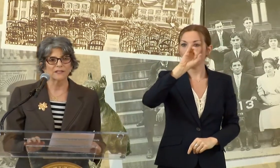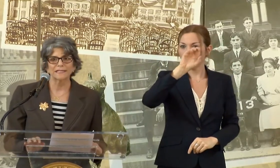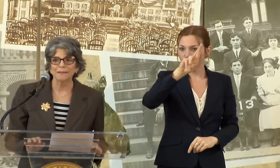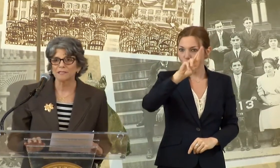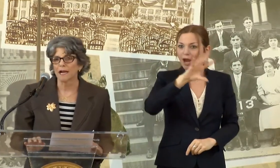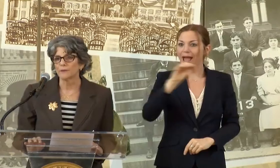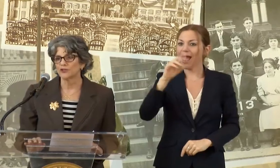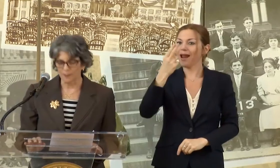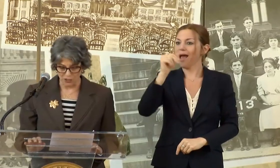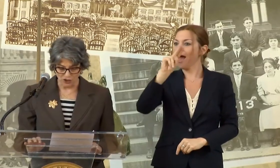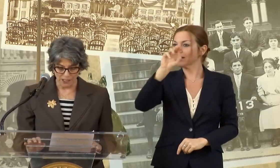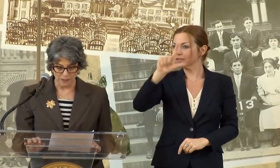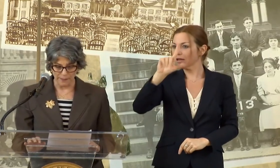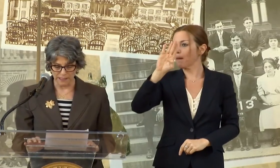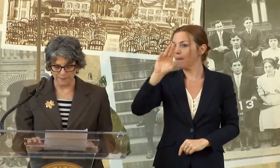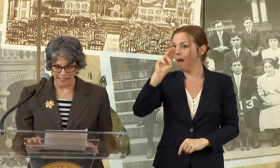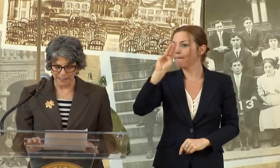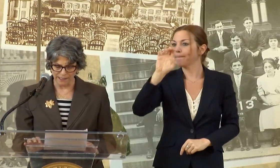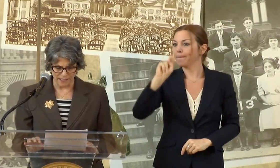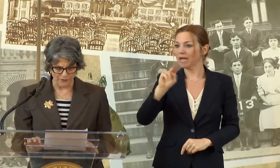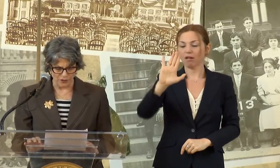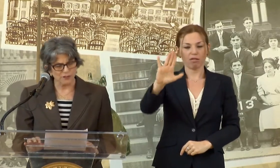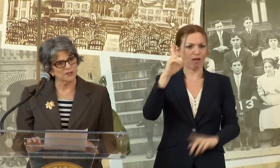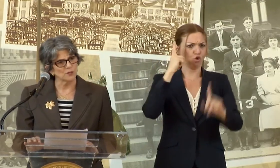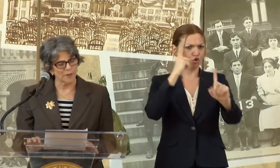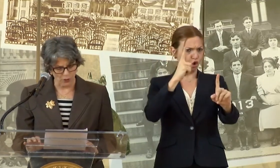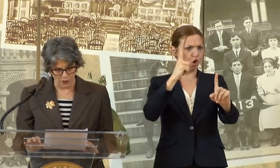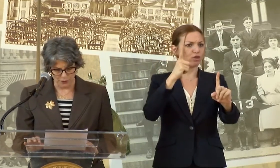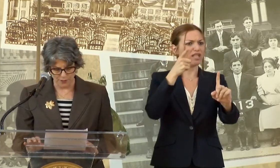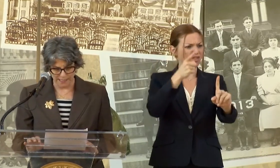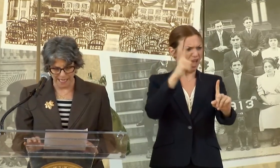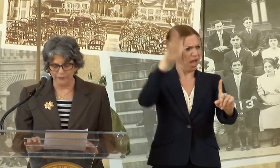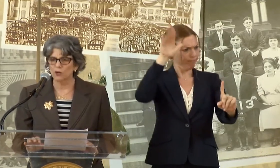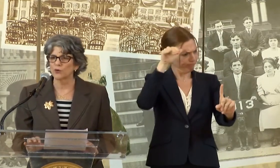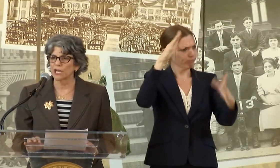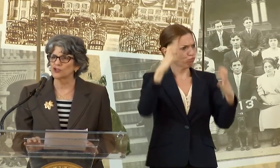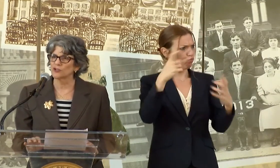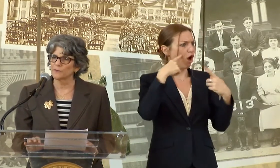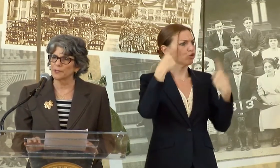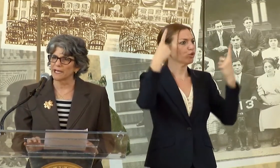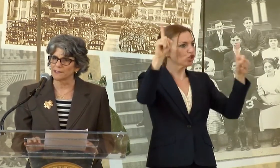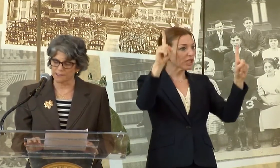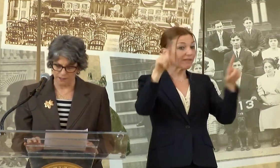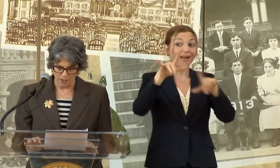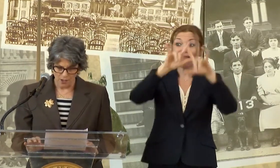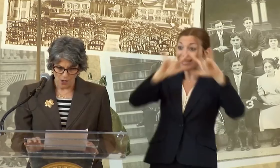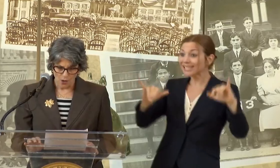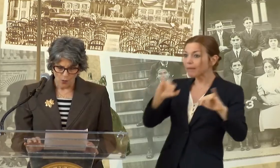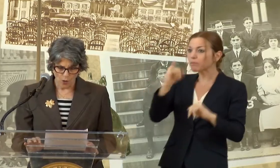AT THE SAME TIME, JBG HAS BEEN EXPANDING ITS EFFORTS TO BETTER UNDERSTAND THE CREATION OF PLACE.